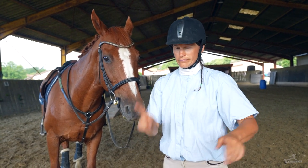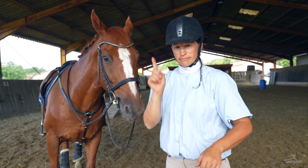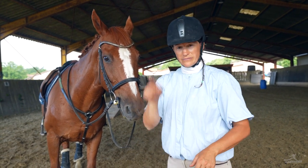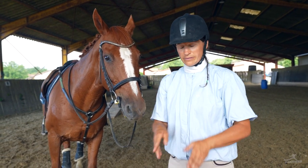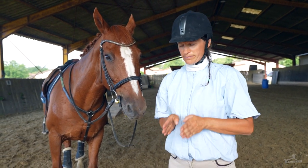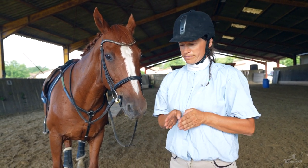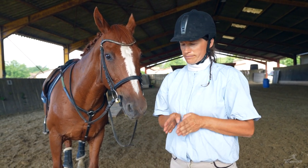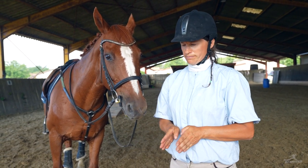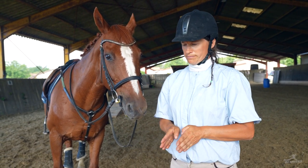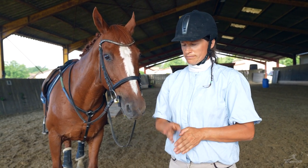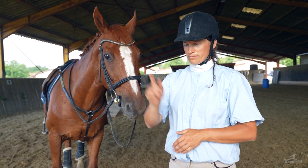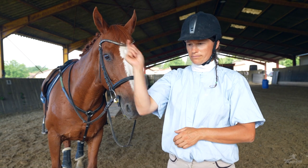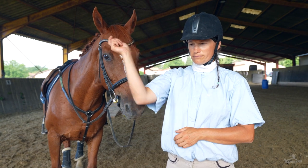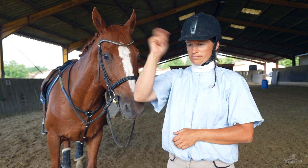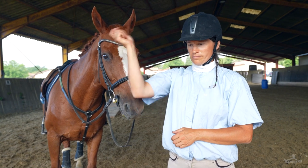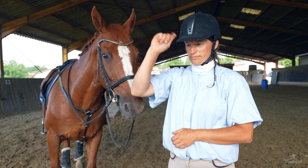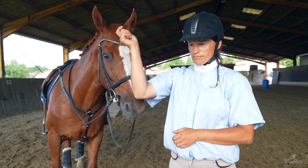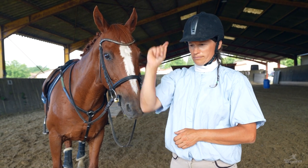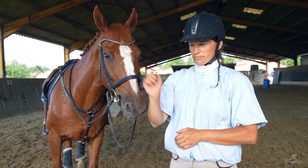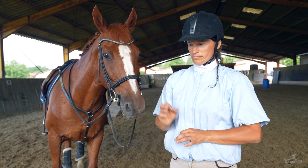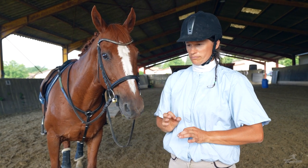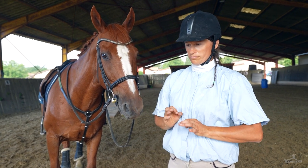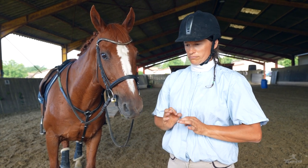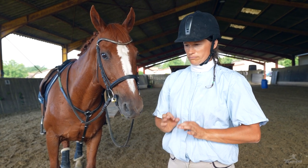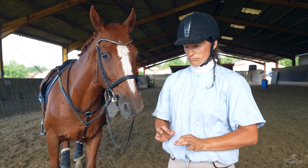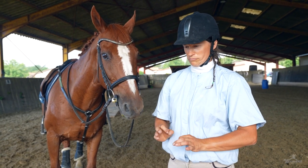The horse must stand firm and unaffected.